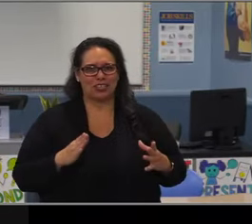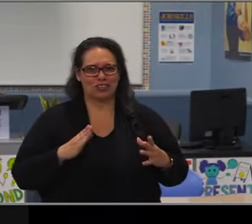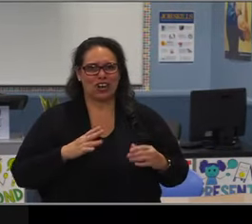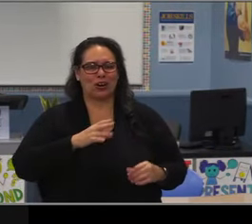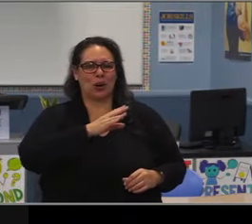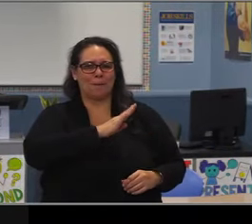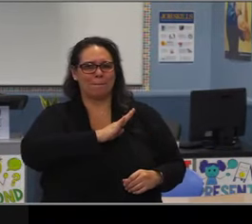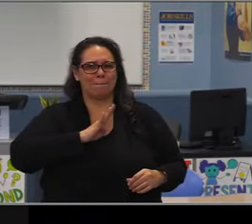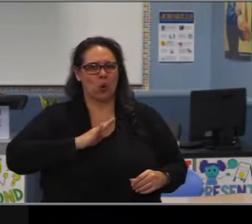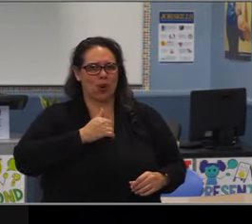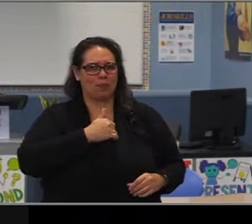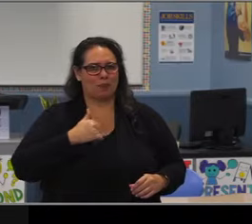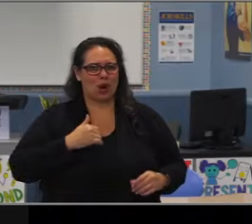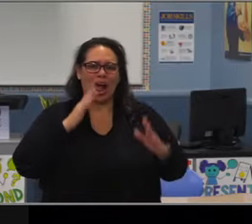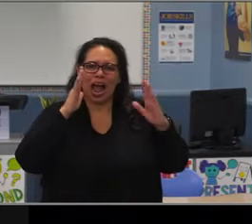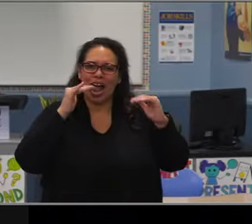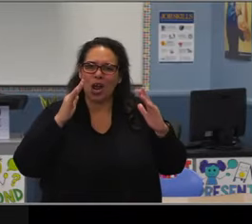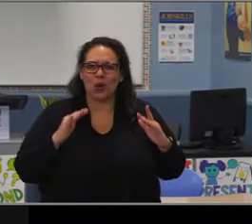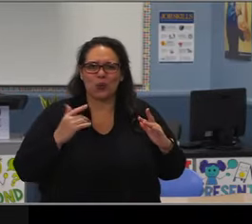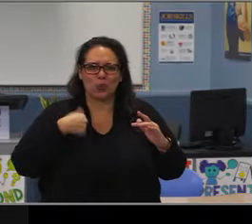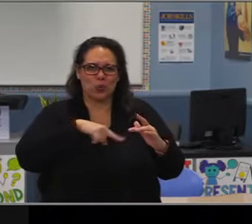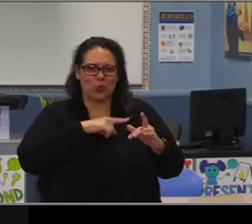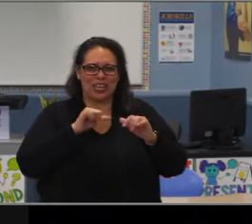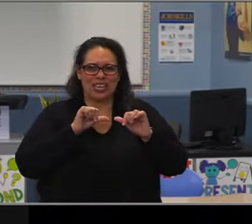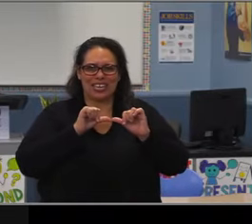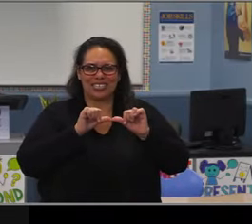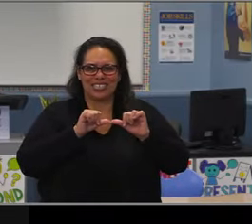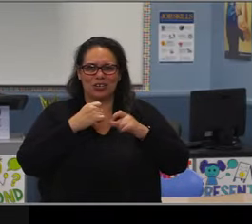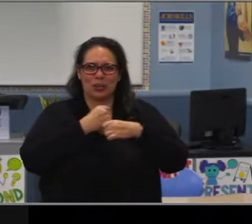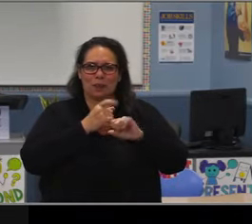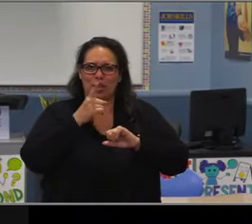Jon, you always have just the right thing to say.